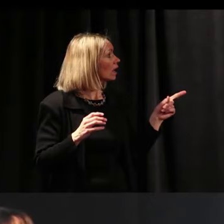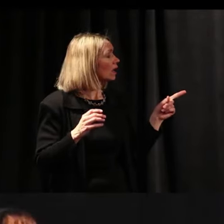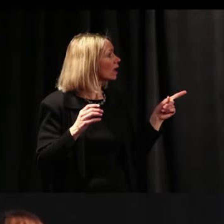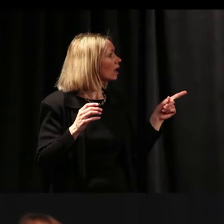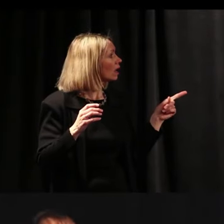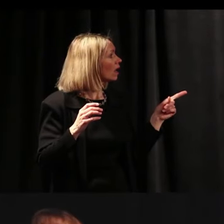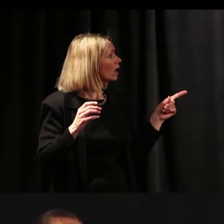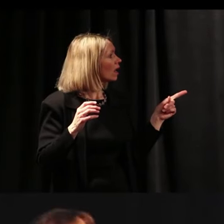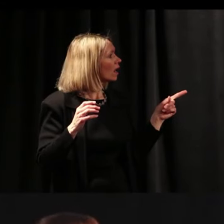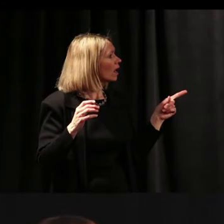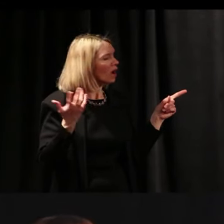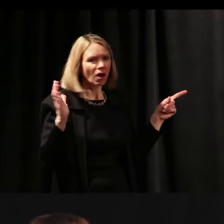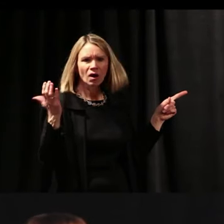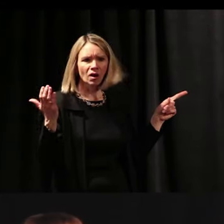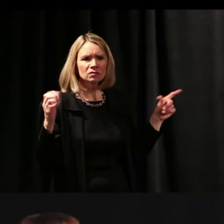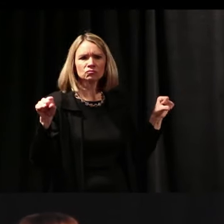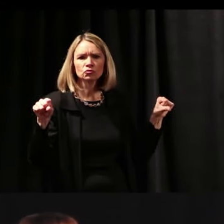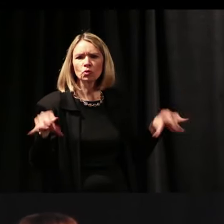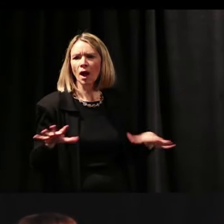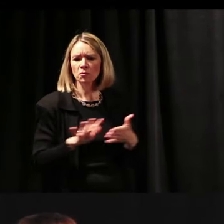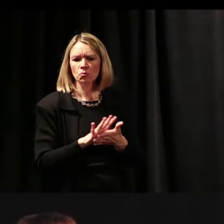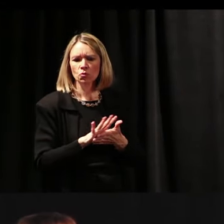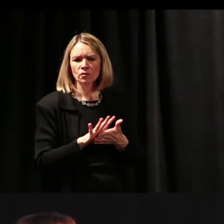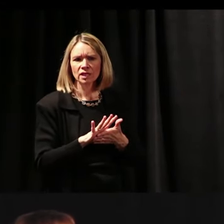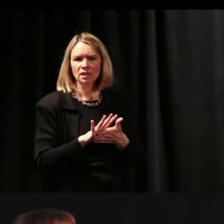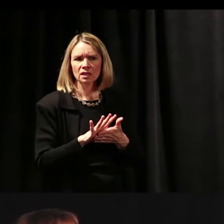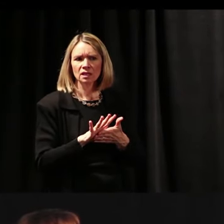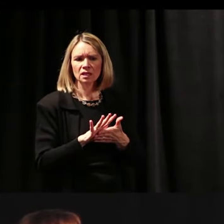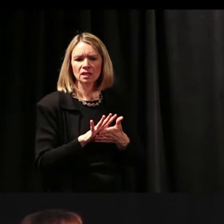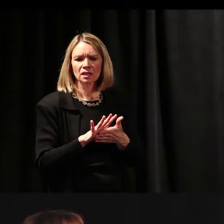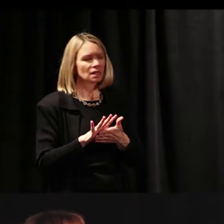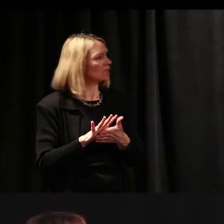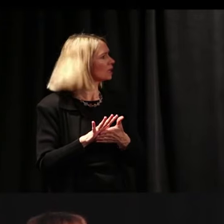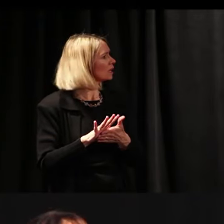Oh, well. The heck with the movie.